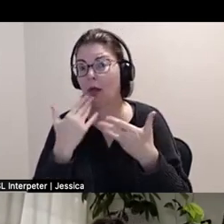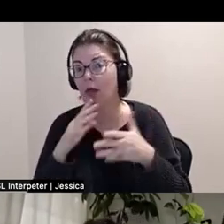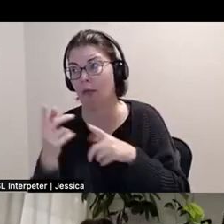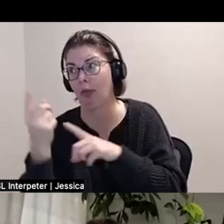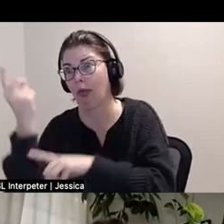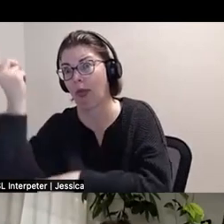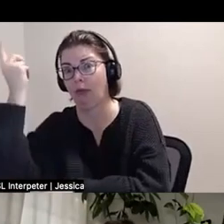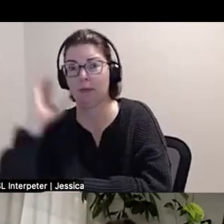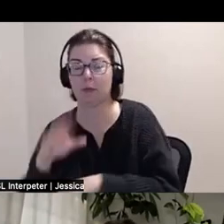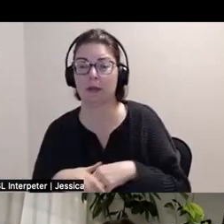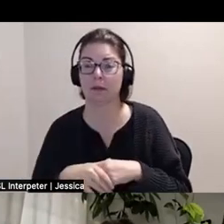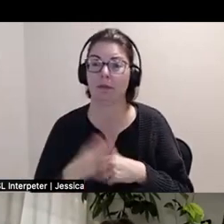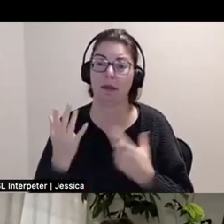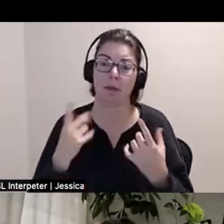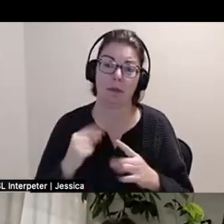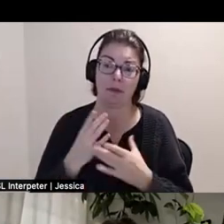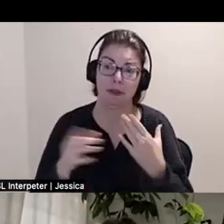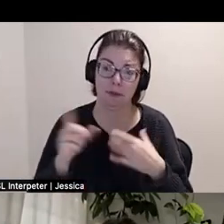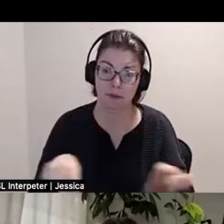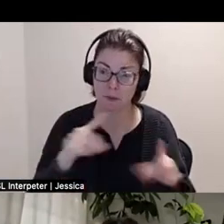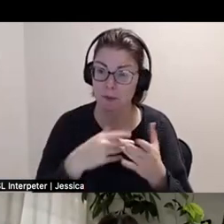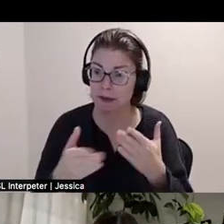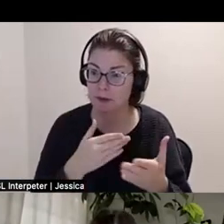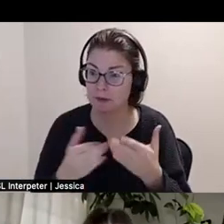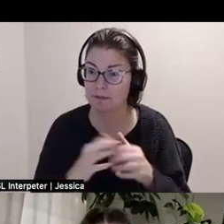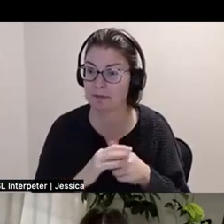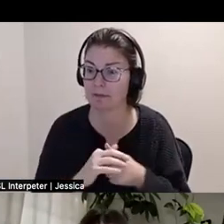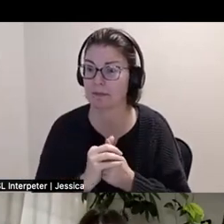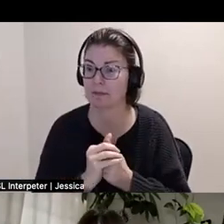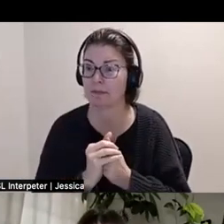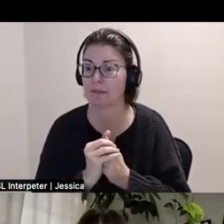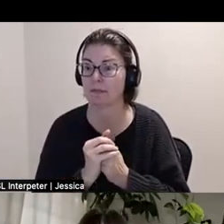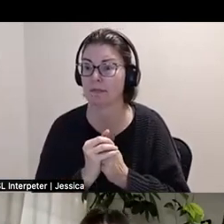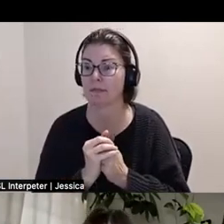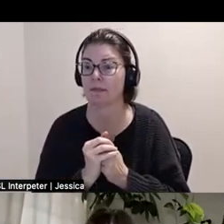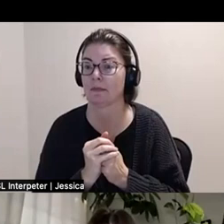And maybe that will happen for some of you as well. *laughing* So I just want to say,